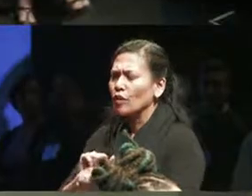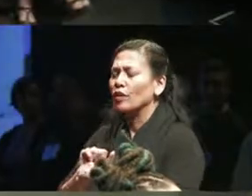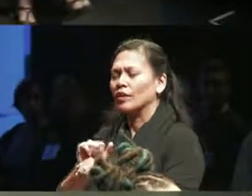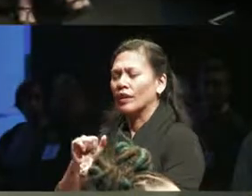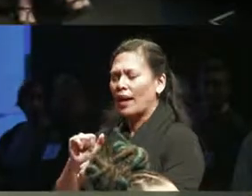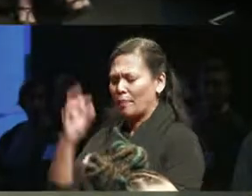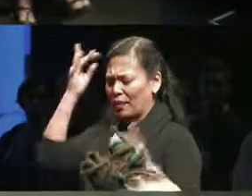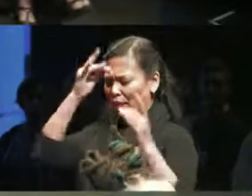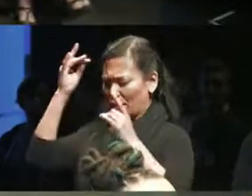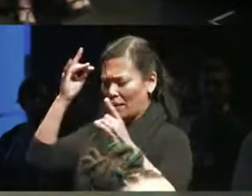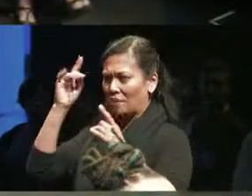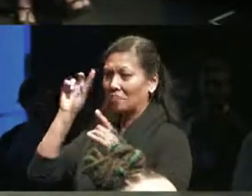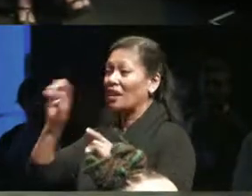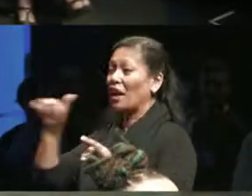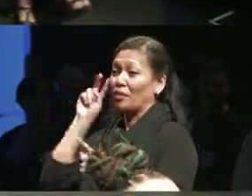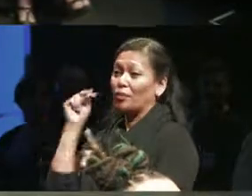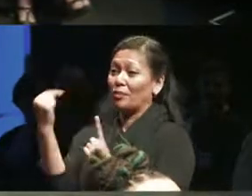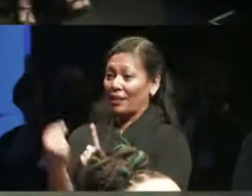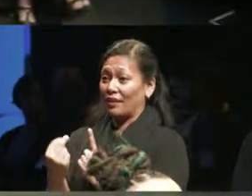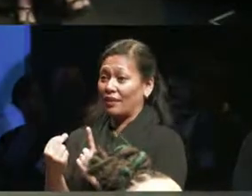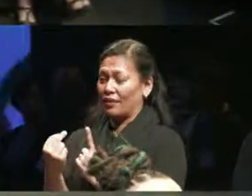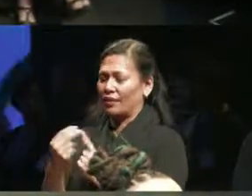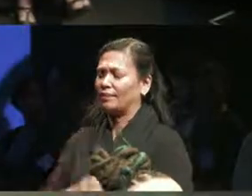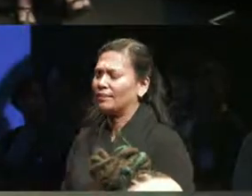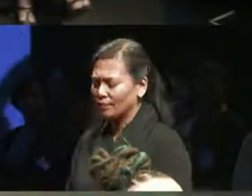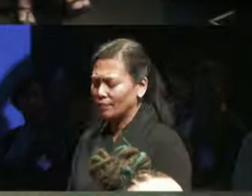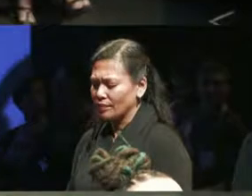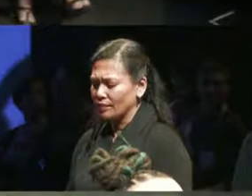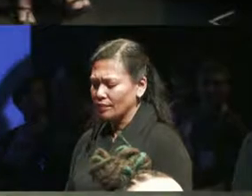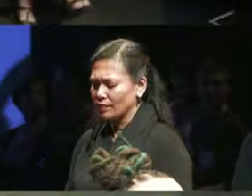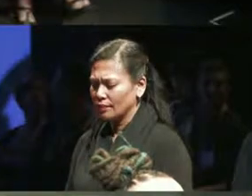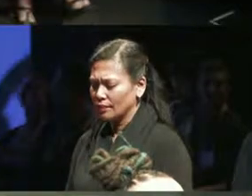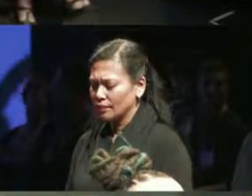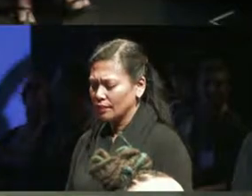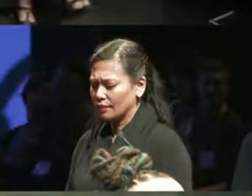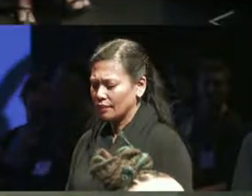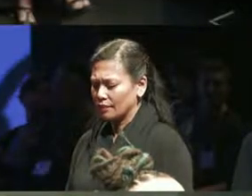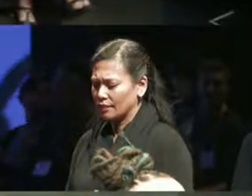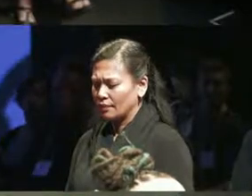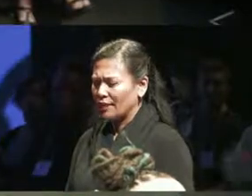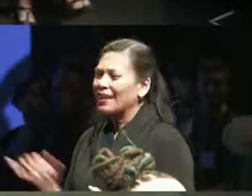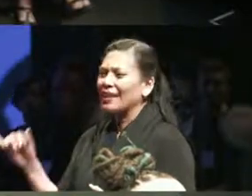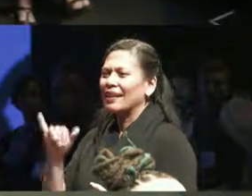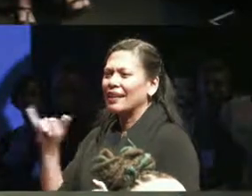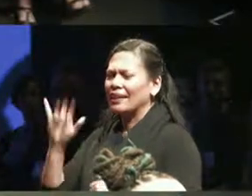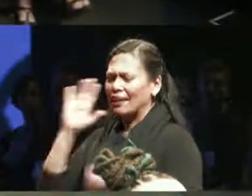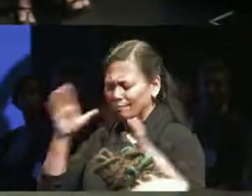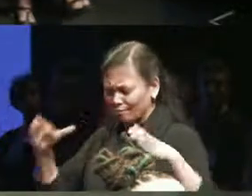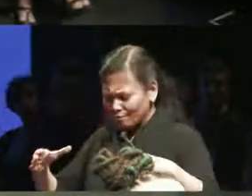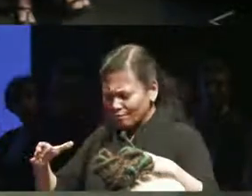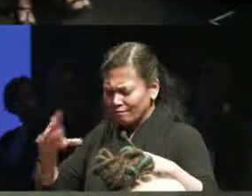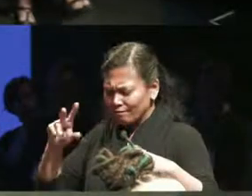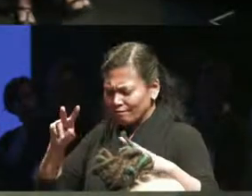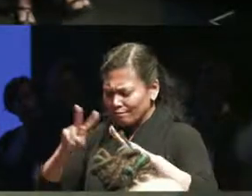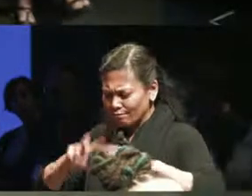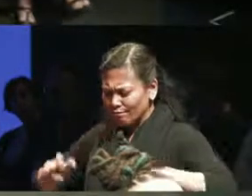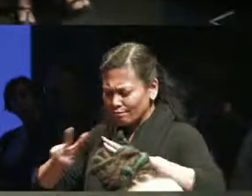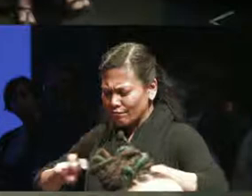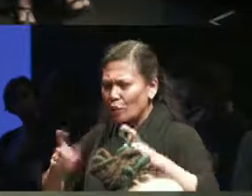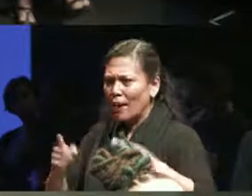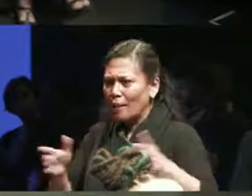the other side of the coin around it's kind of a vacuum effect that occurs when